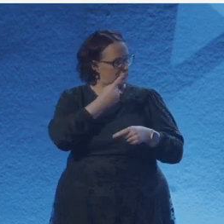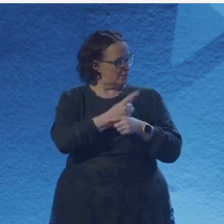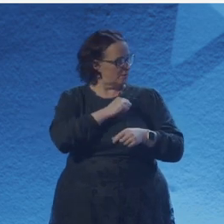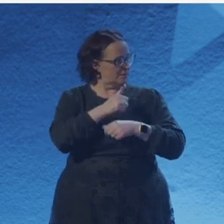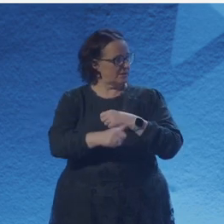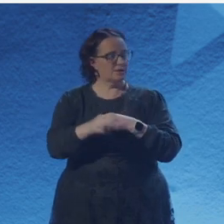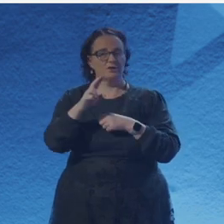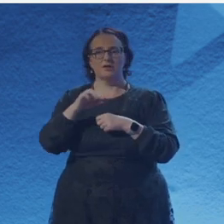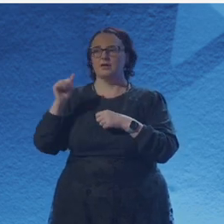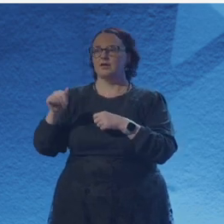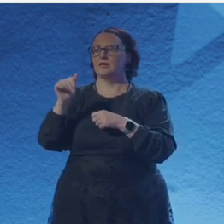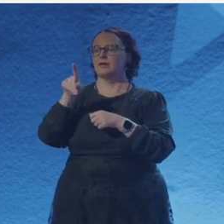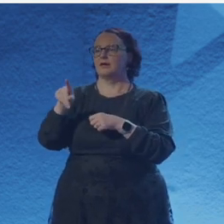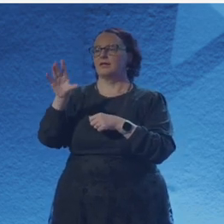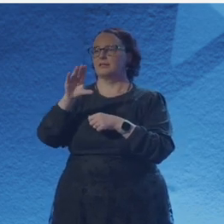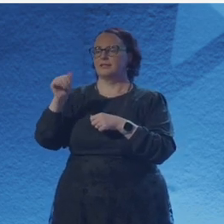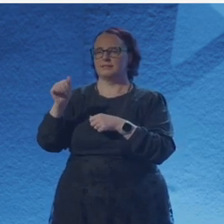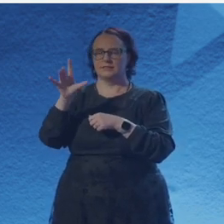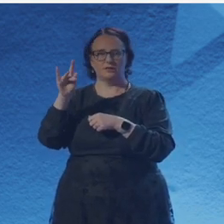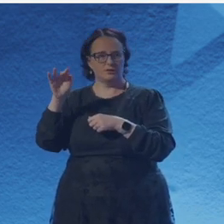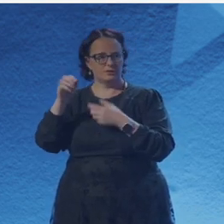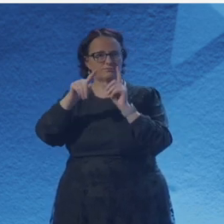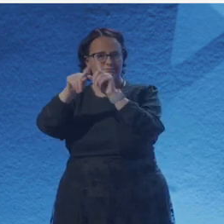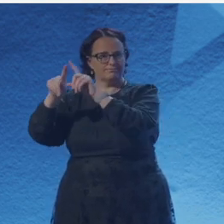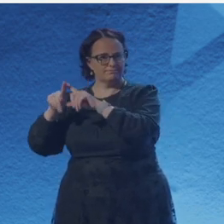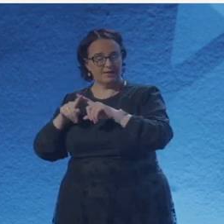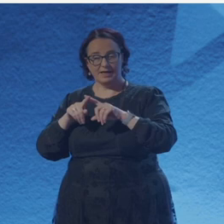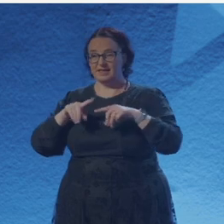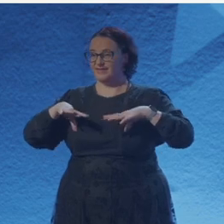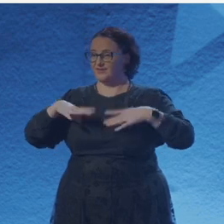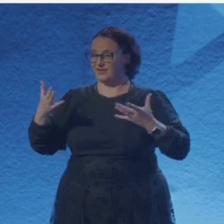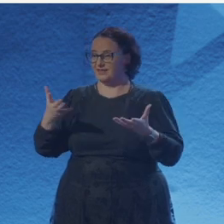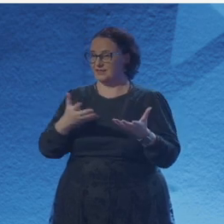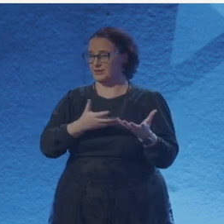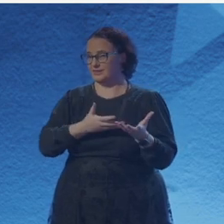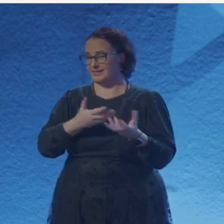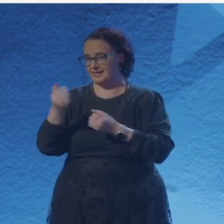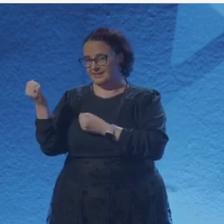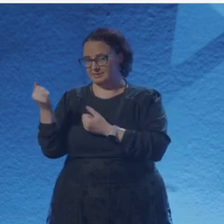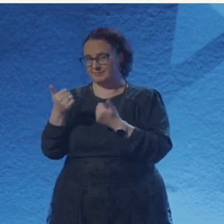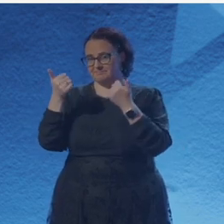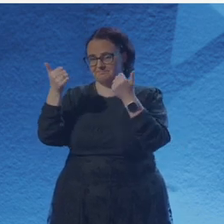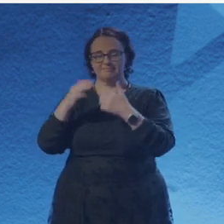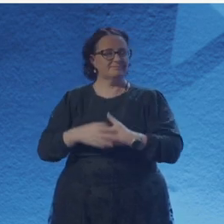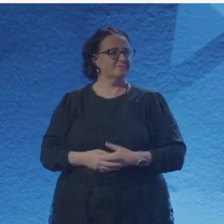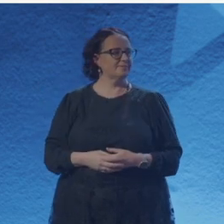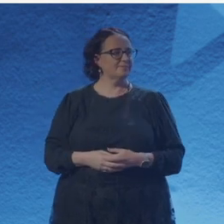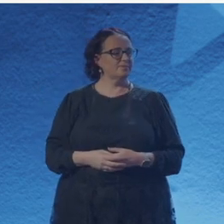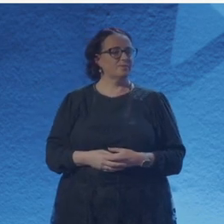with editorial help from Will Keohane, designed by Gareth Jones and based on interviews with Temilade Adegoke, Femi Bankole,